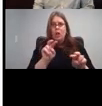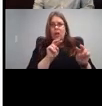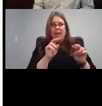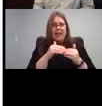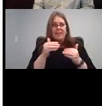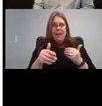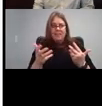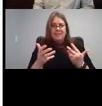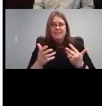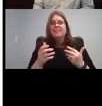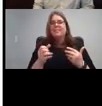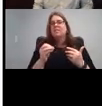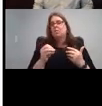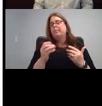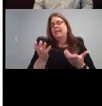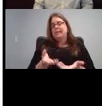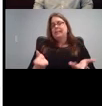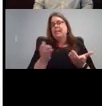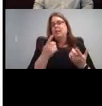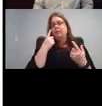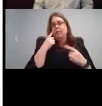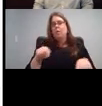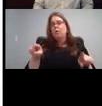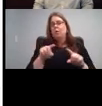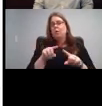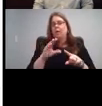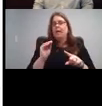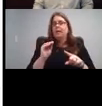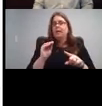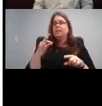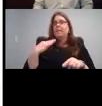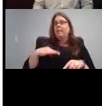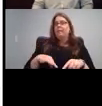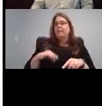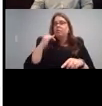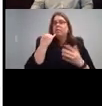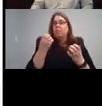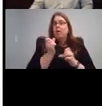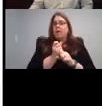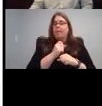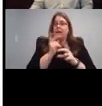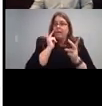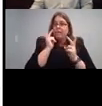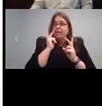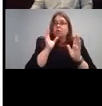it's here for parents. And it can be really good if you want to make a visual schedule for the day to show what you're